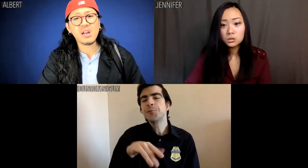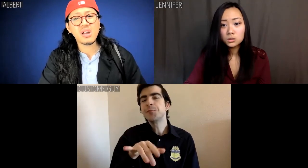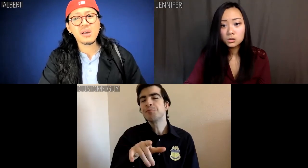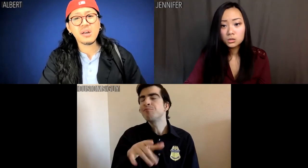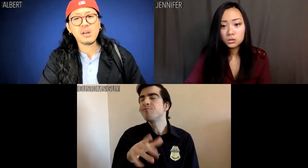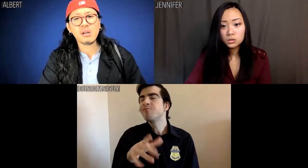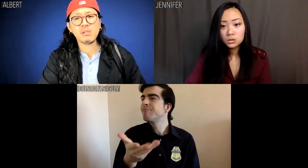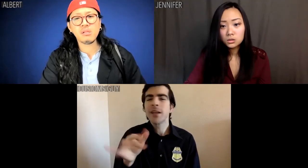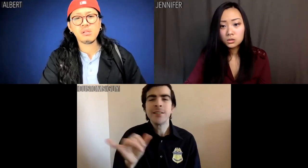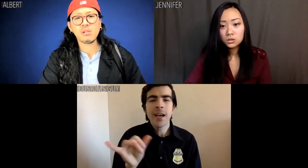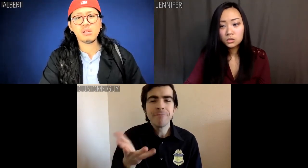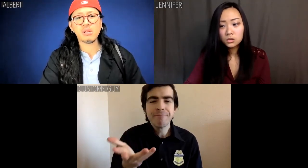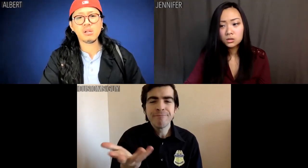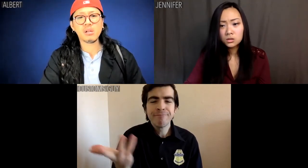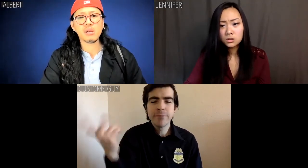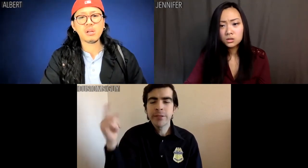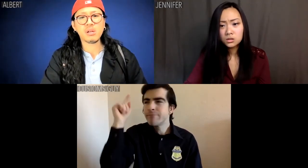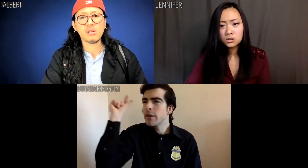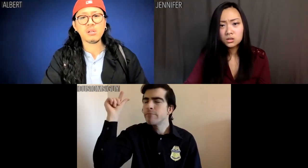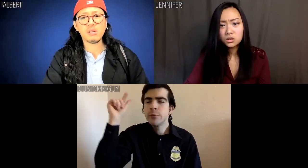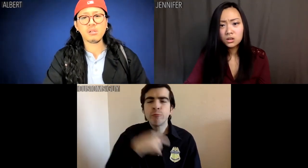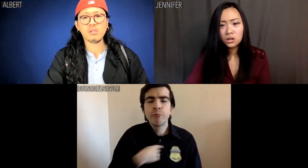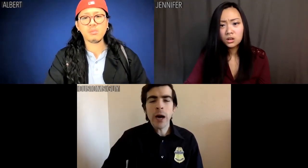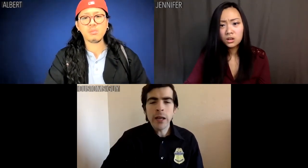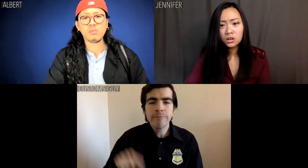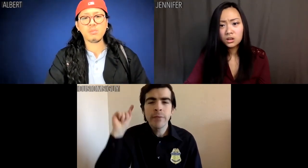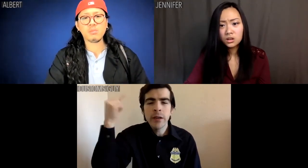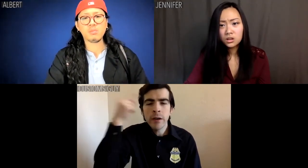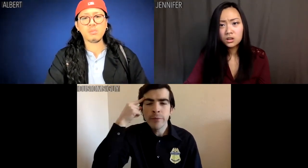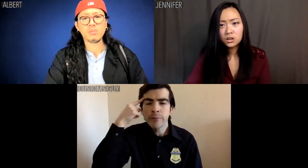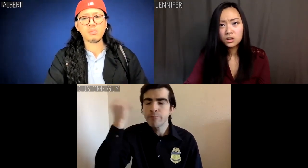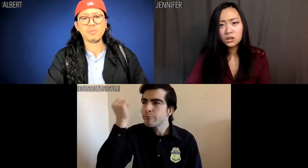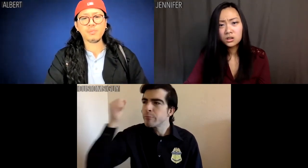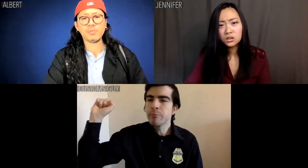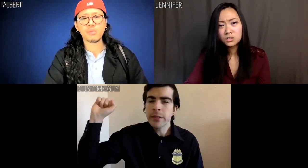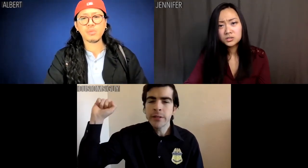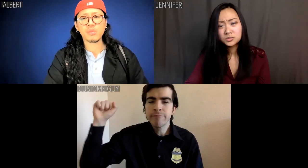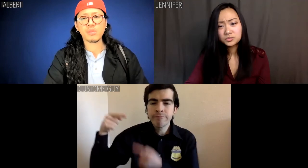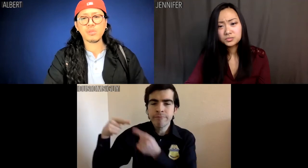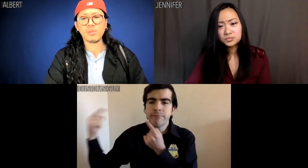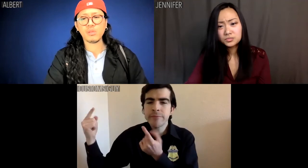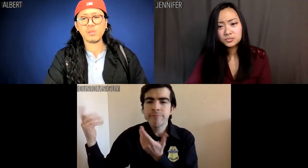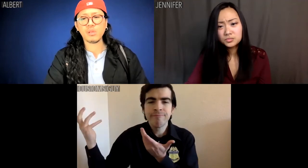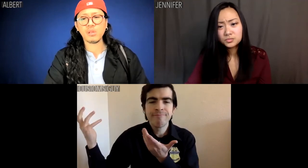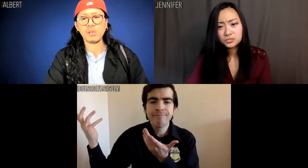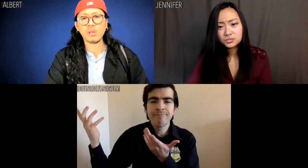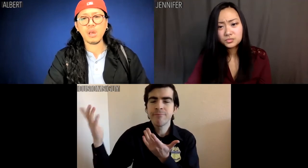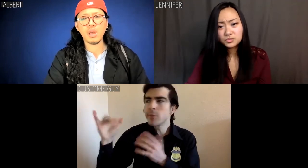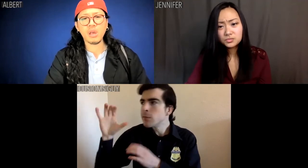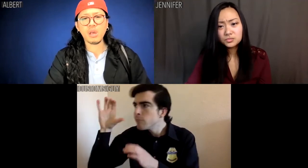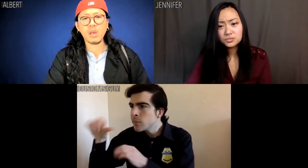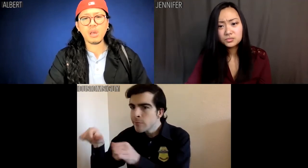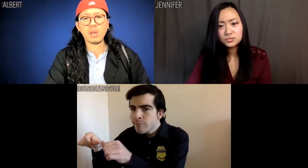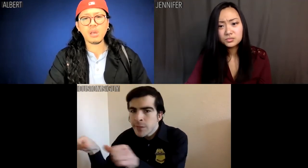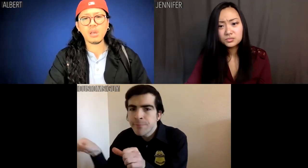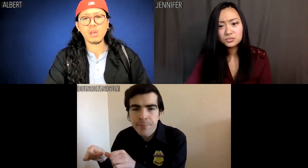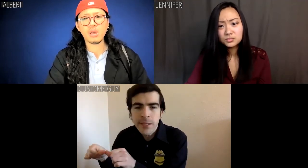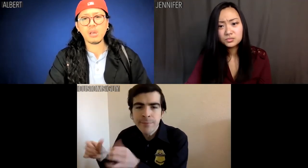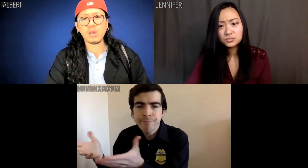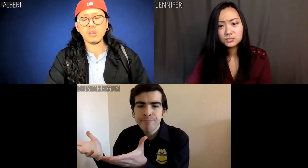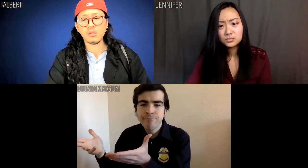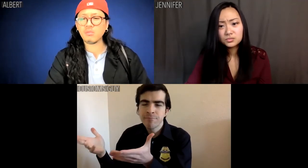You're like Chinese political dissidents seeking asylum.